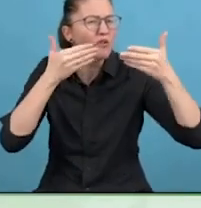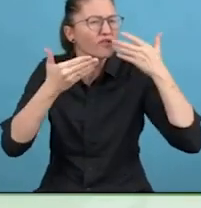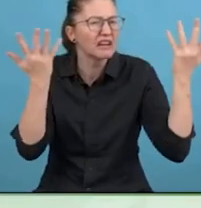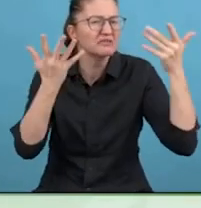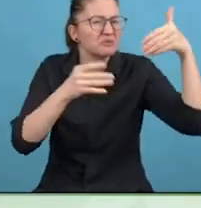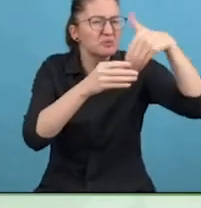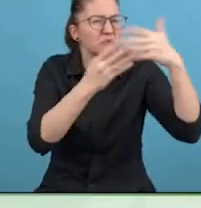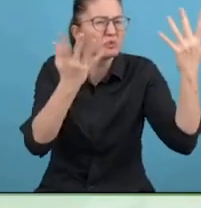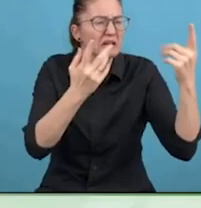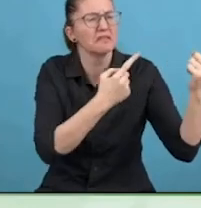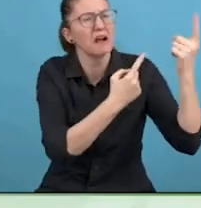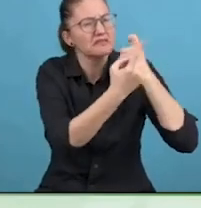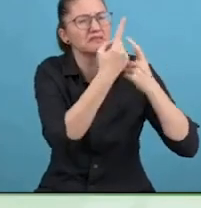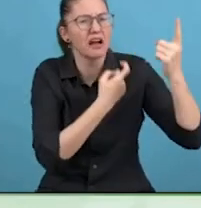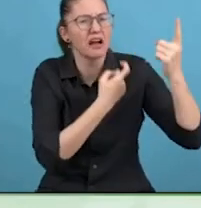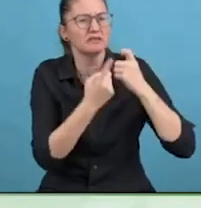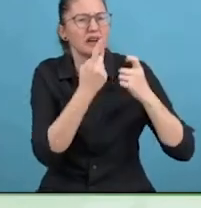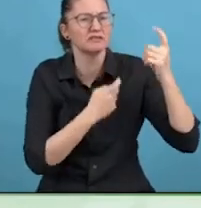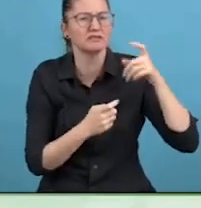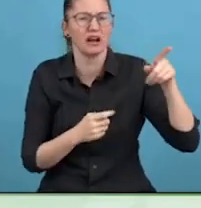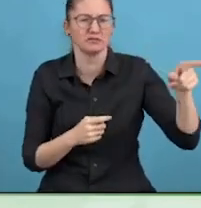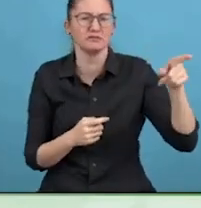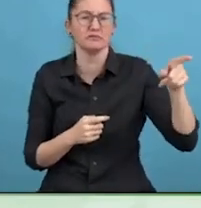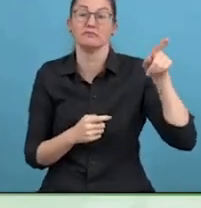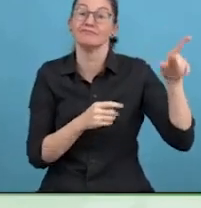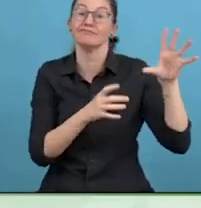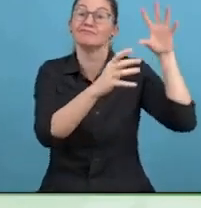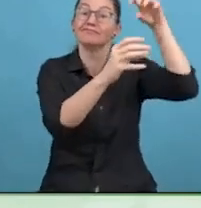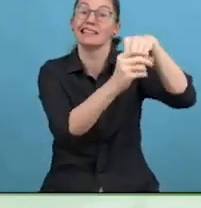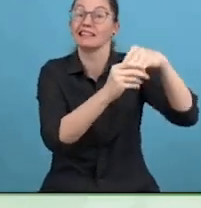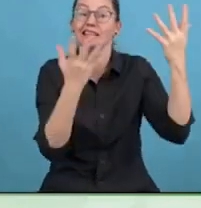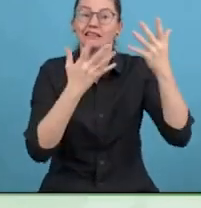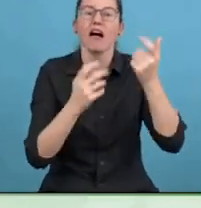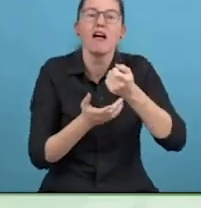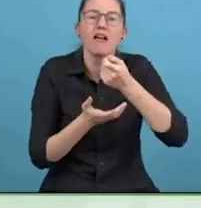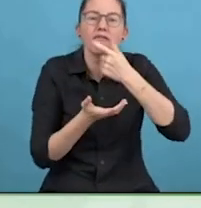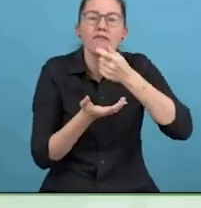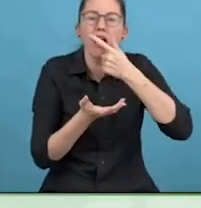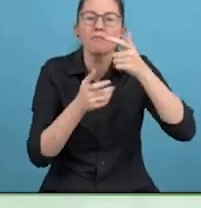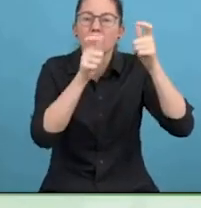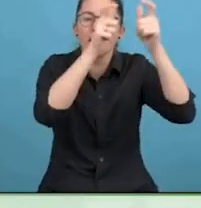recognising that Long COVID is a disabling condition.